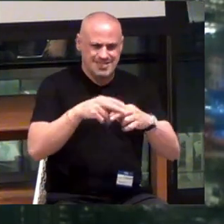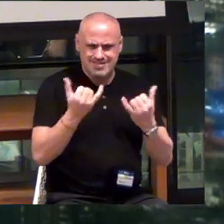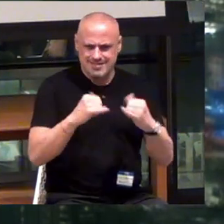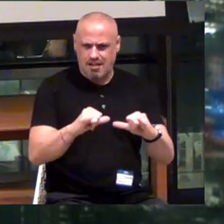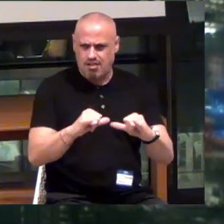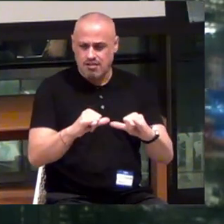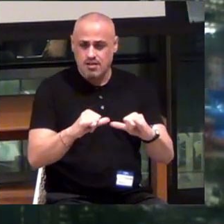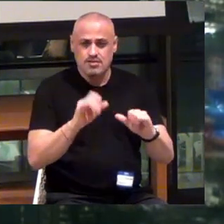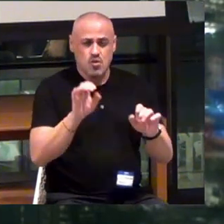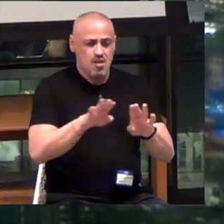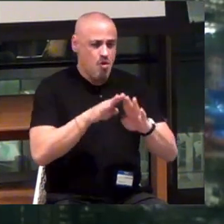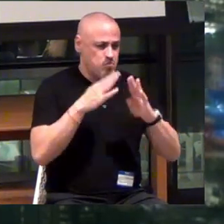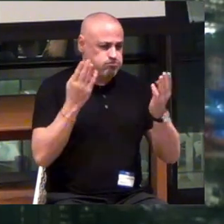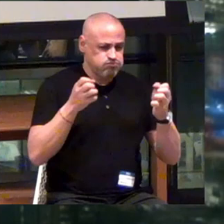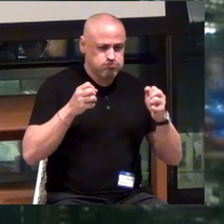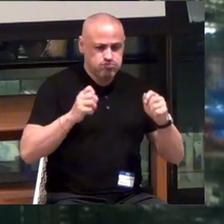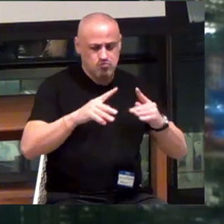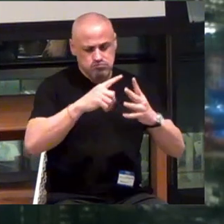This opened up a whole opportunity for us.